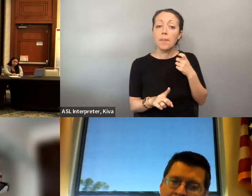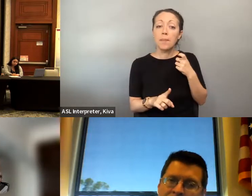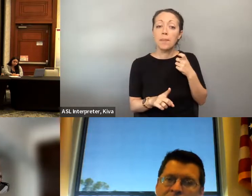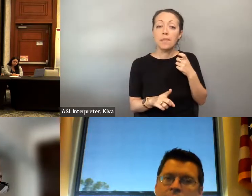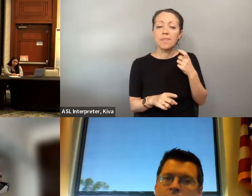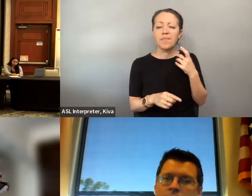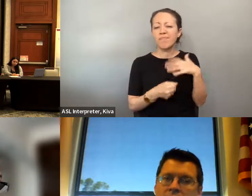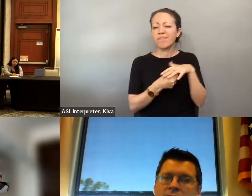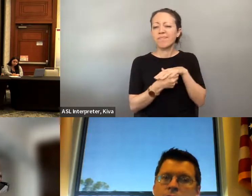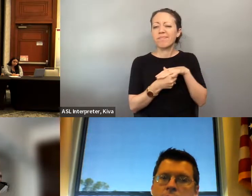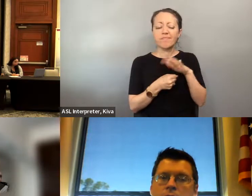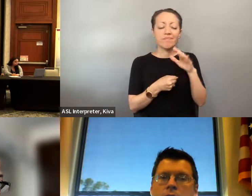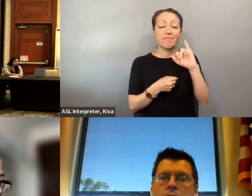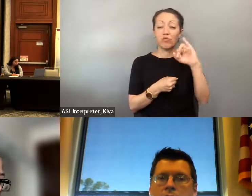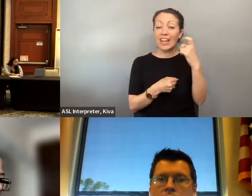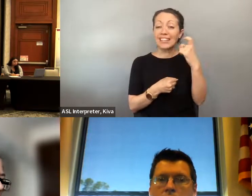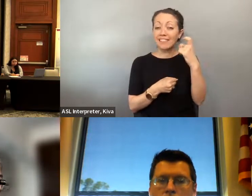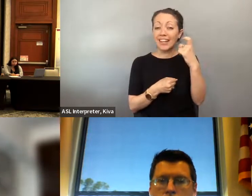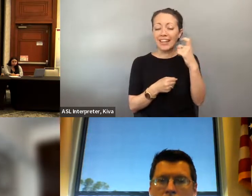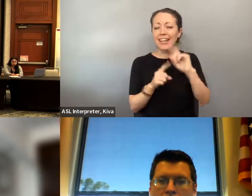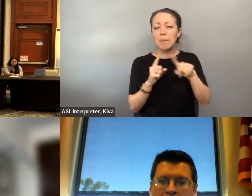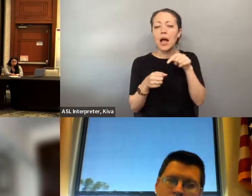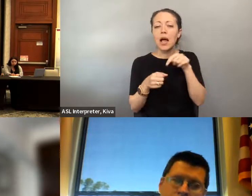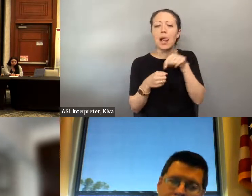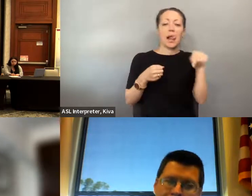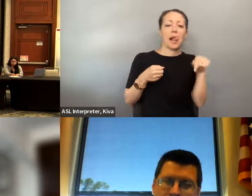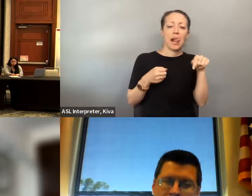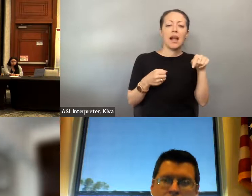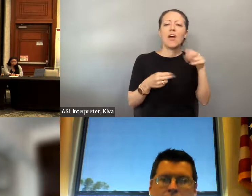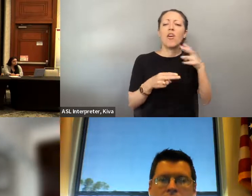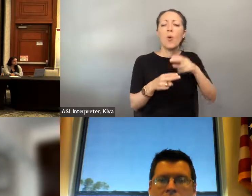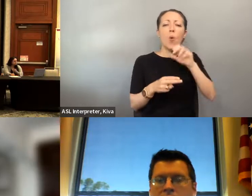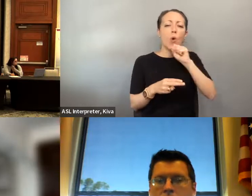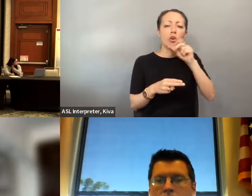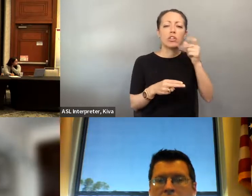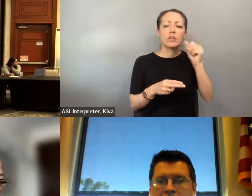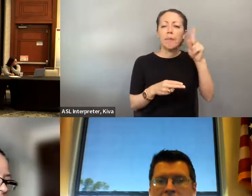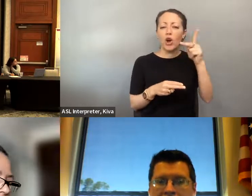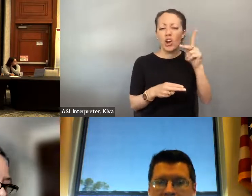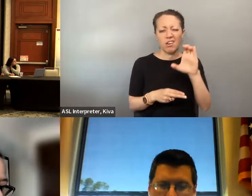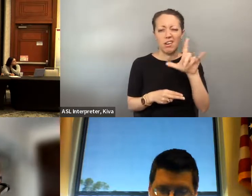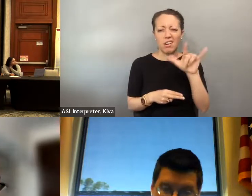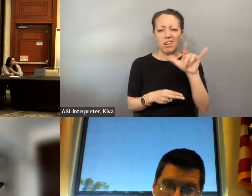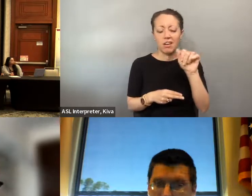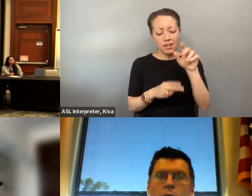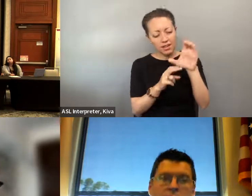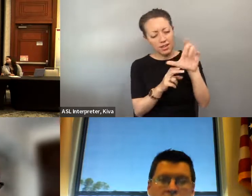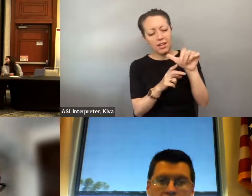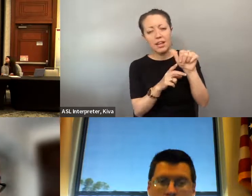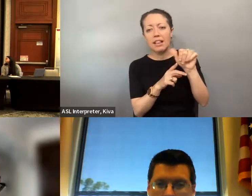a community with a fixed route, for example, I'll use a personal example. I am I am originally from a suburban area of Jacksonville, called Orange Park.